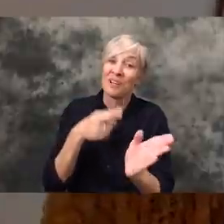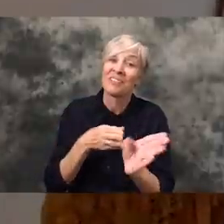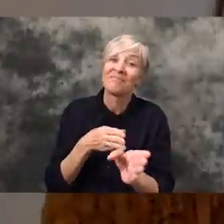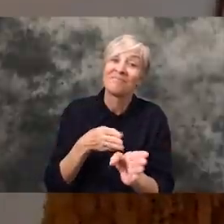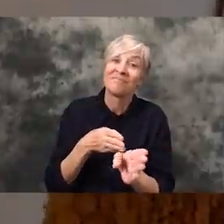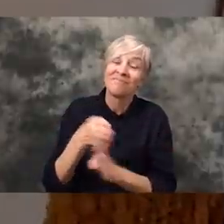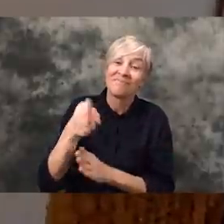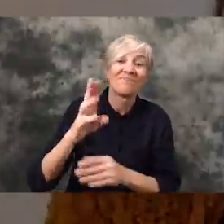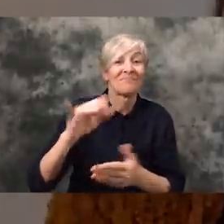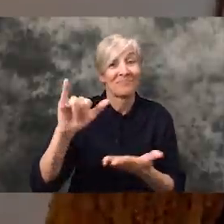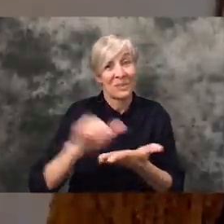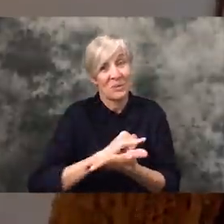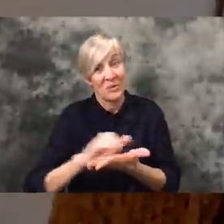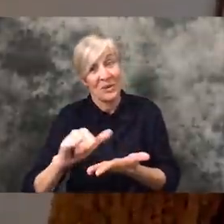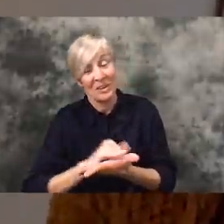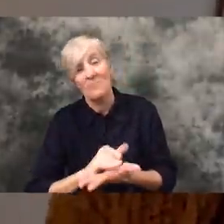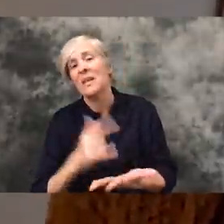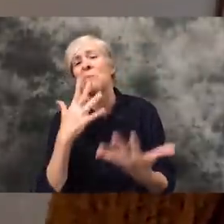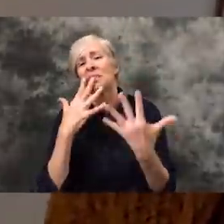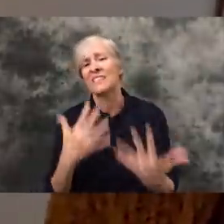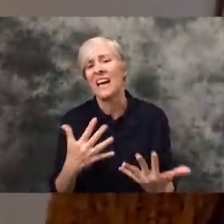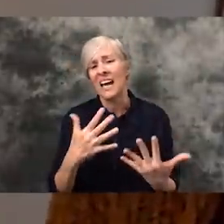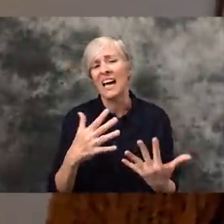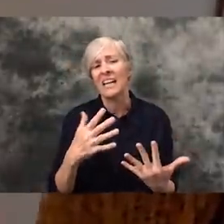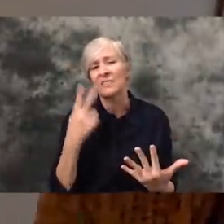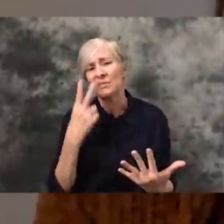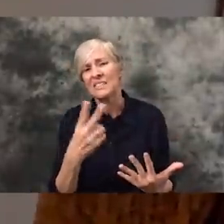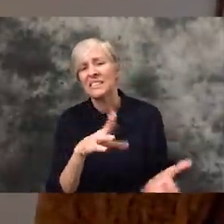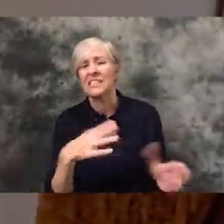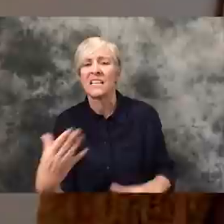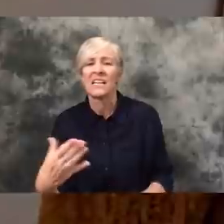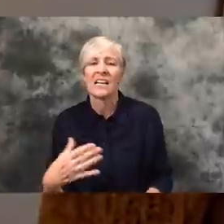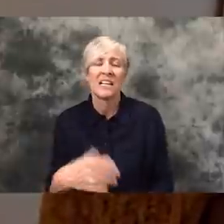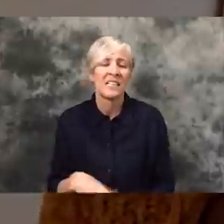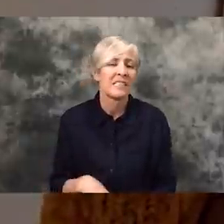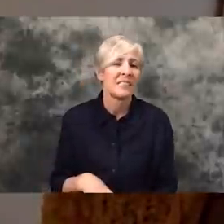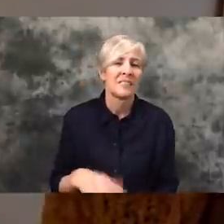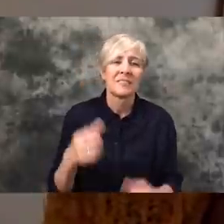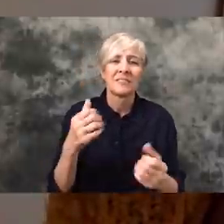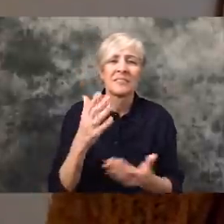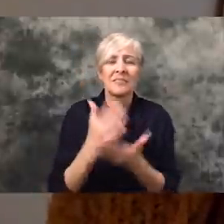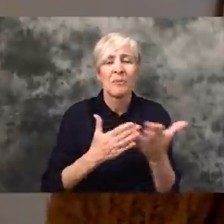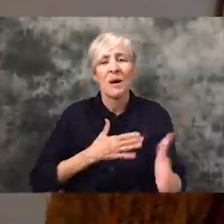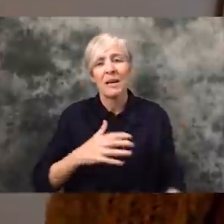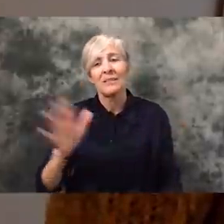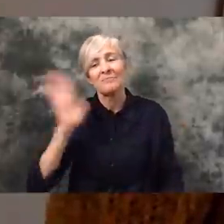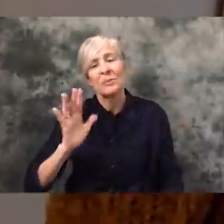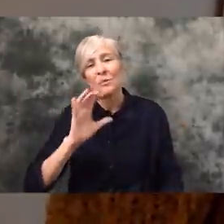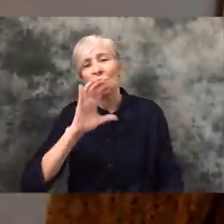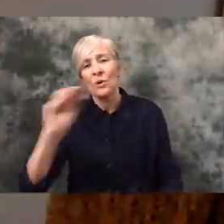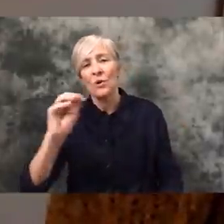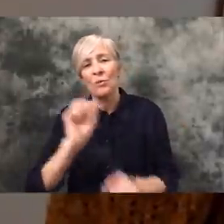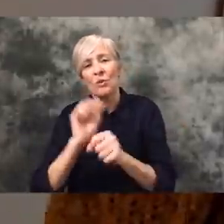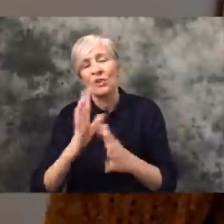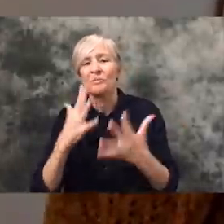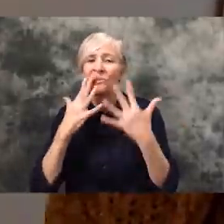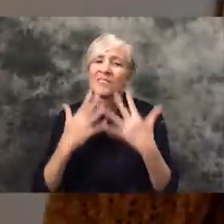New York. And so I was really sad to see that news and definitely sad to see so many of my old co-workers sharing it as well.